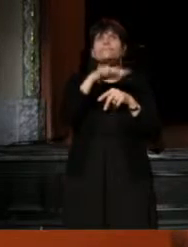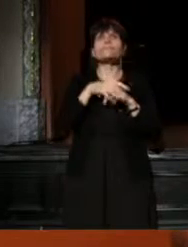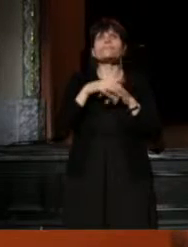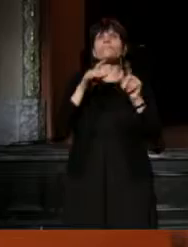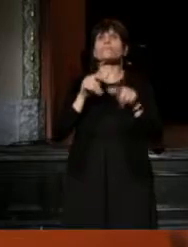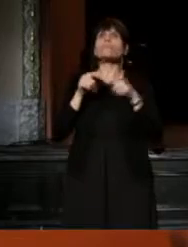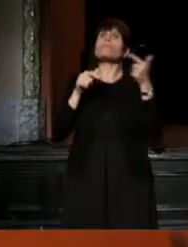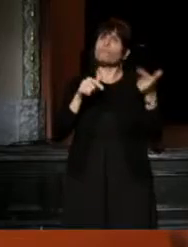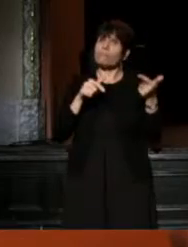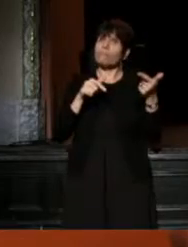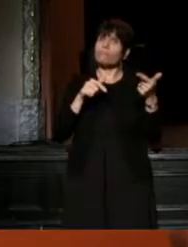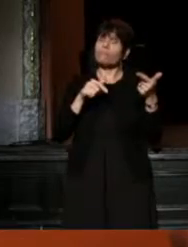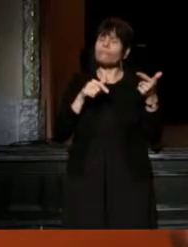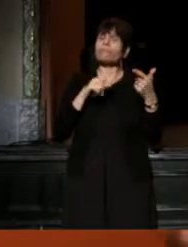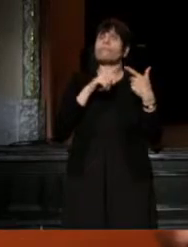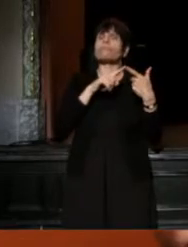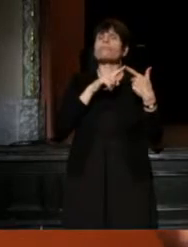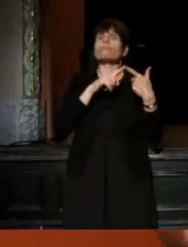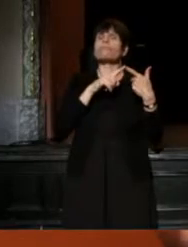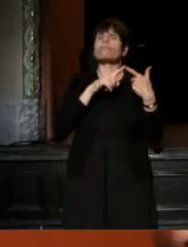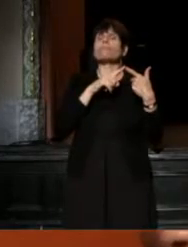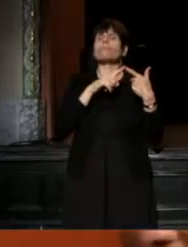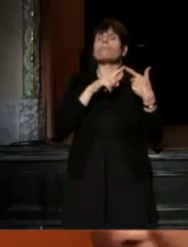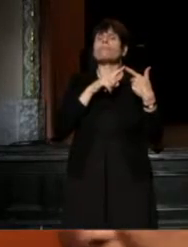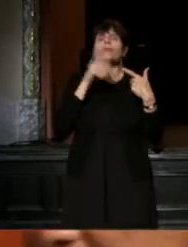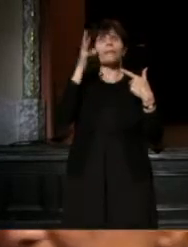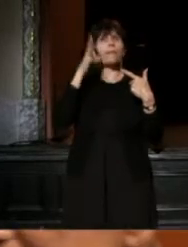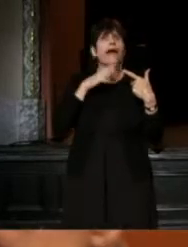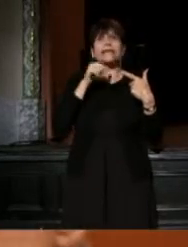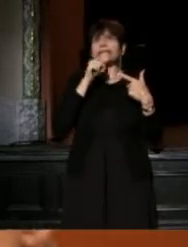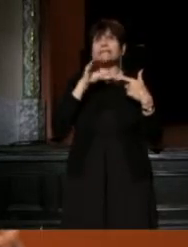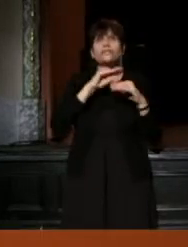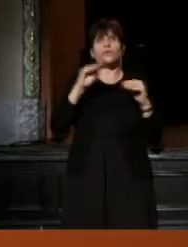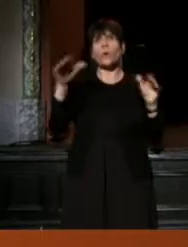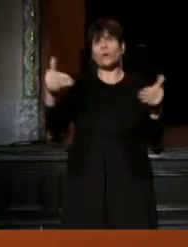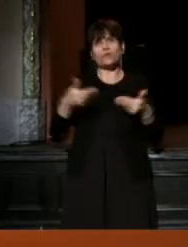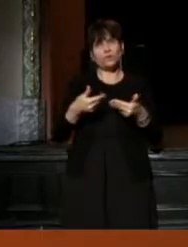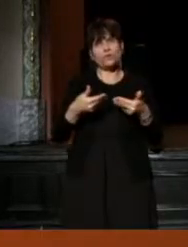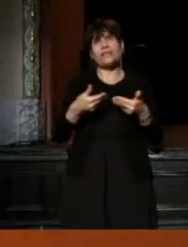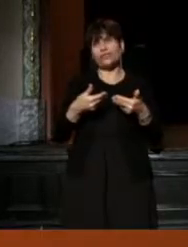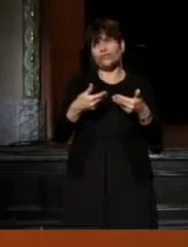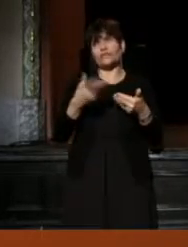To her left, is a man who needs no introduction at this conference,